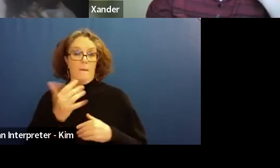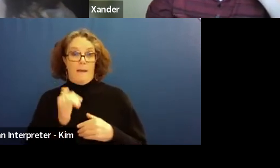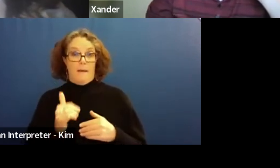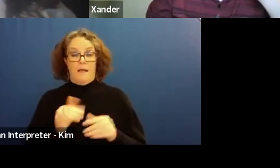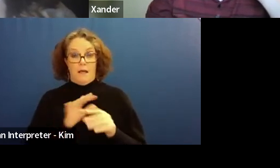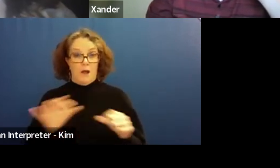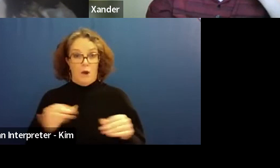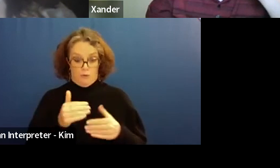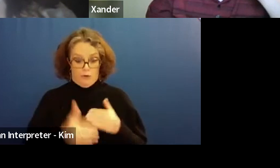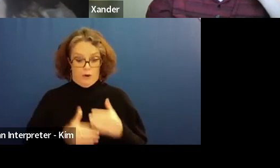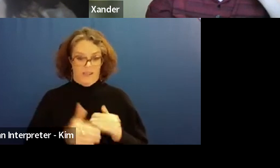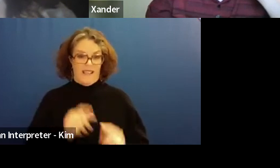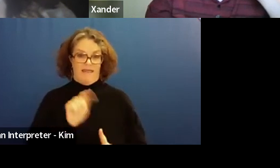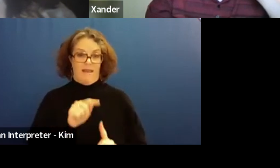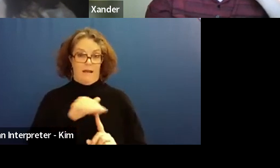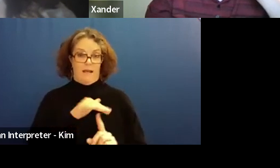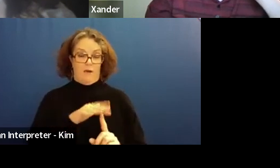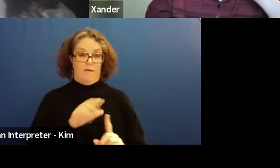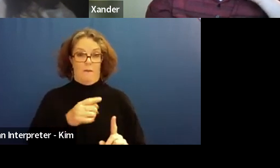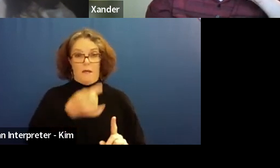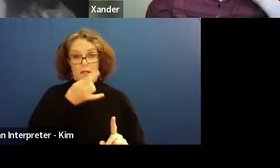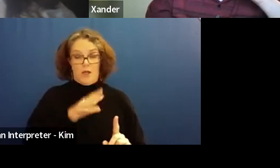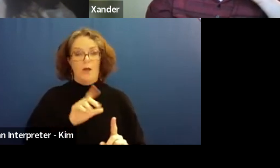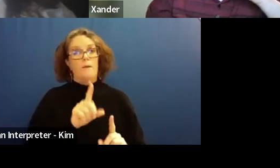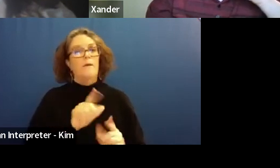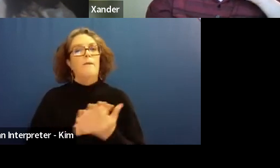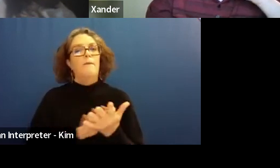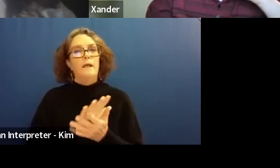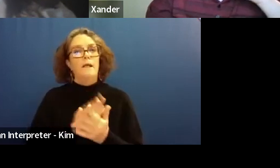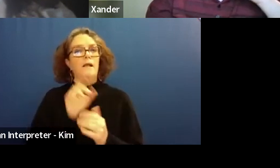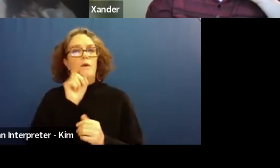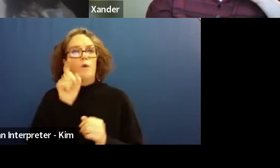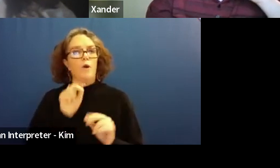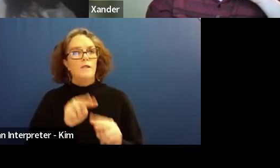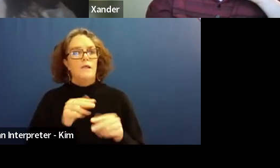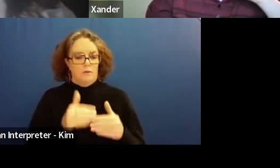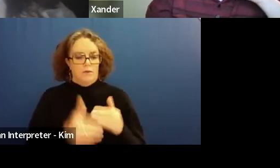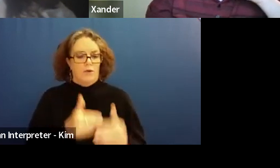mean that I'm not going to in the future. Absolutely.